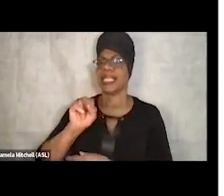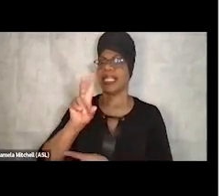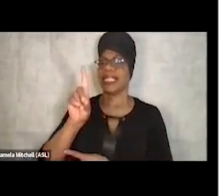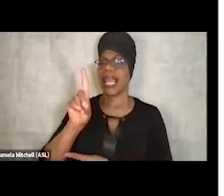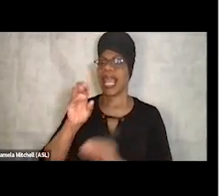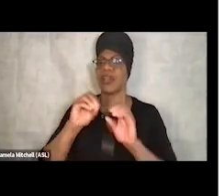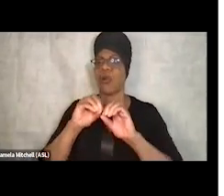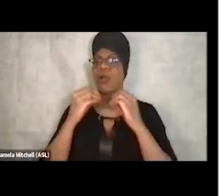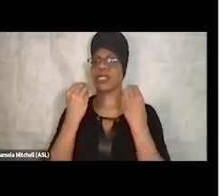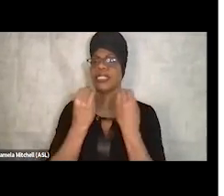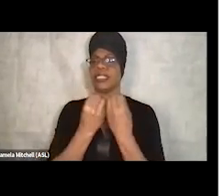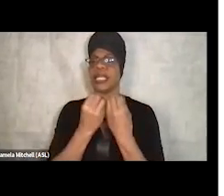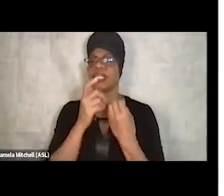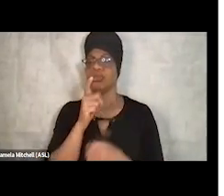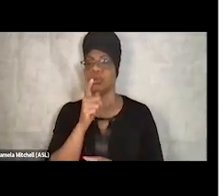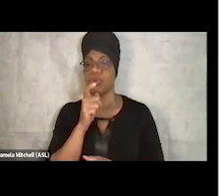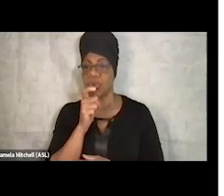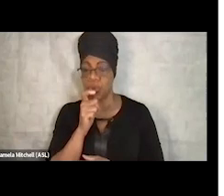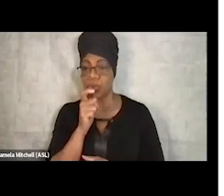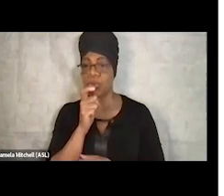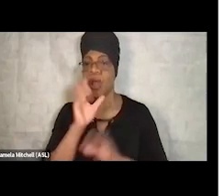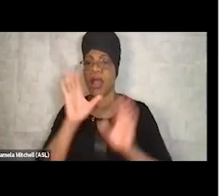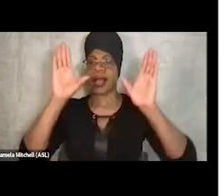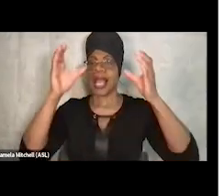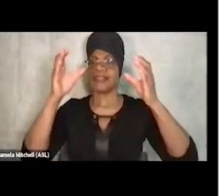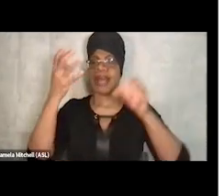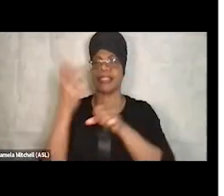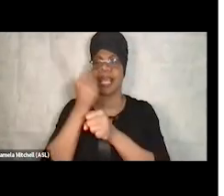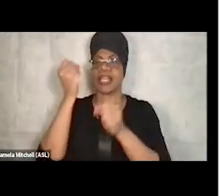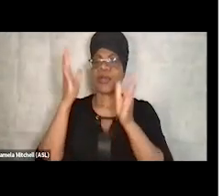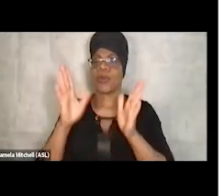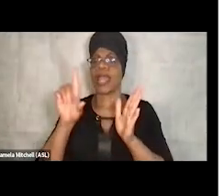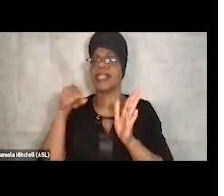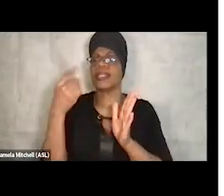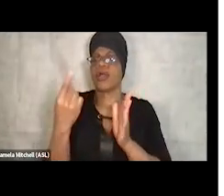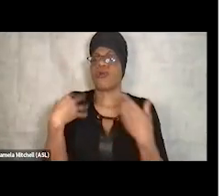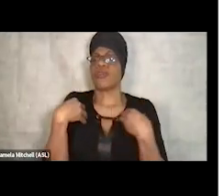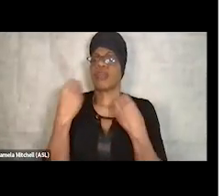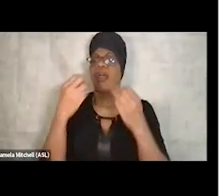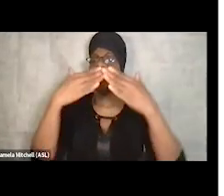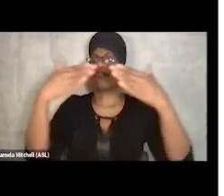to be classified as a winner and the only recovery house in the country that was awarded that.